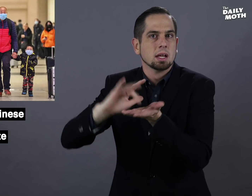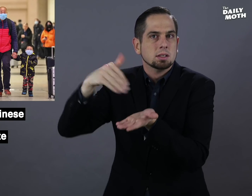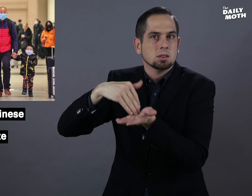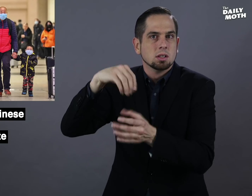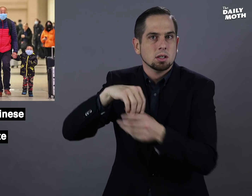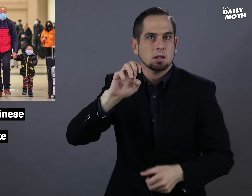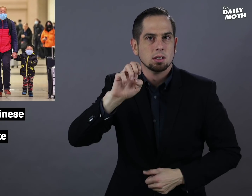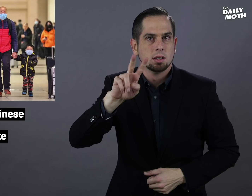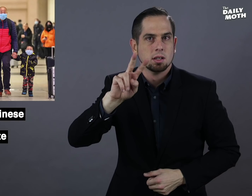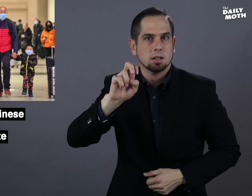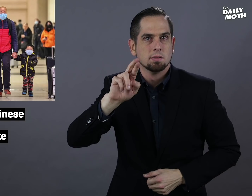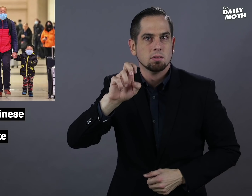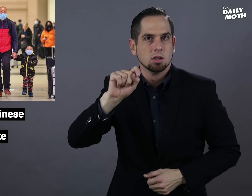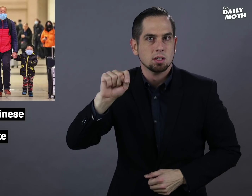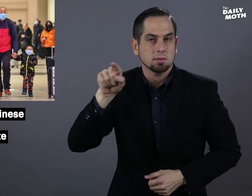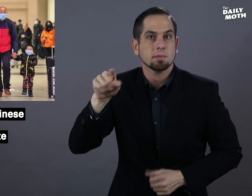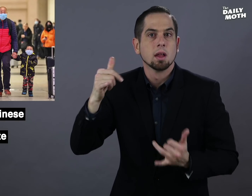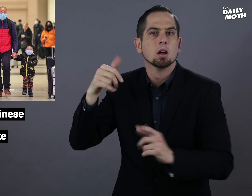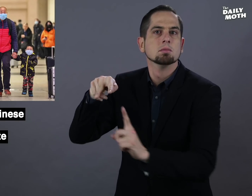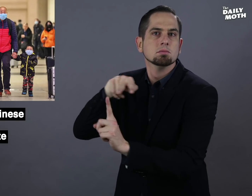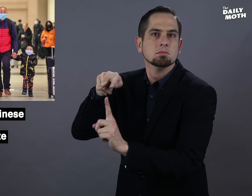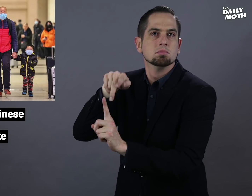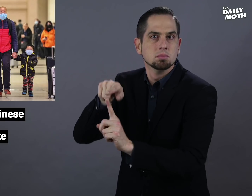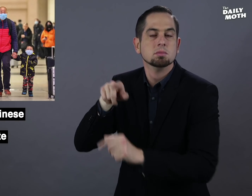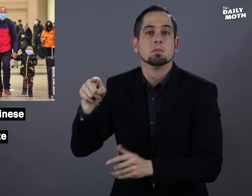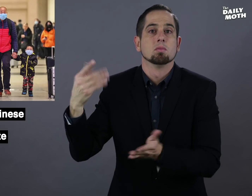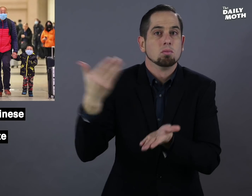a medical center in Everett and is monitored.